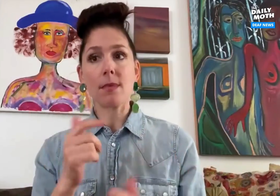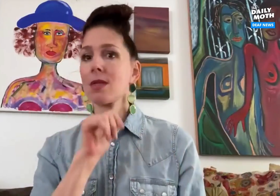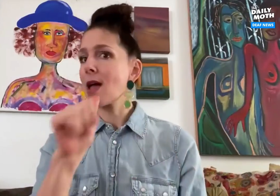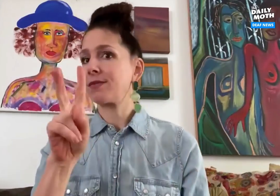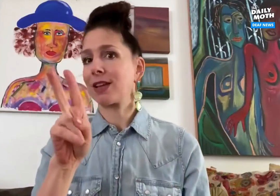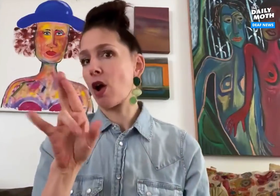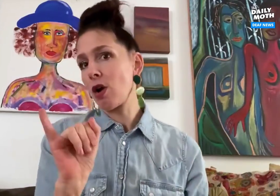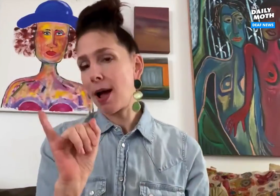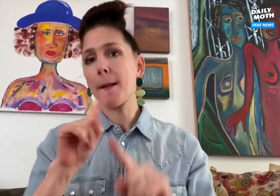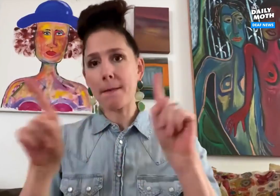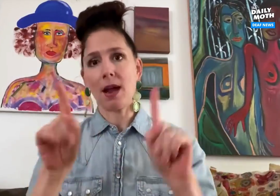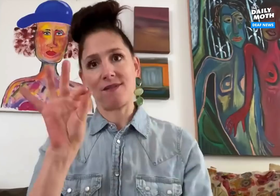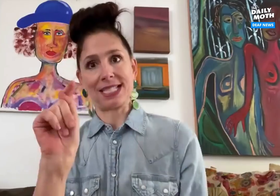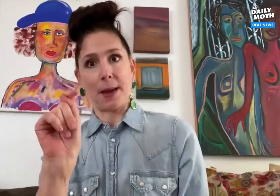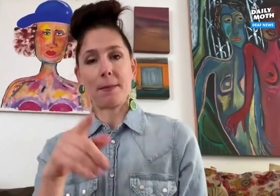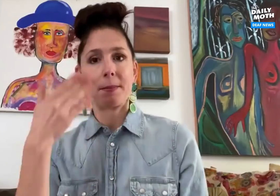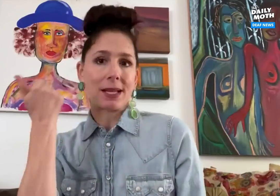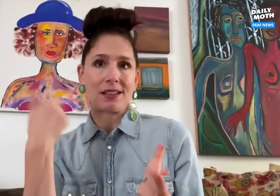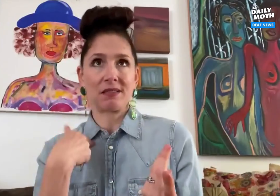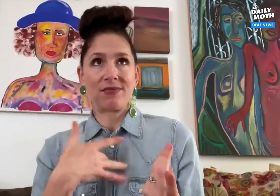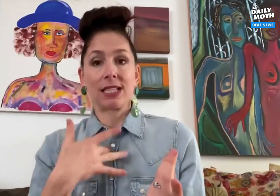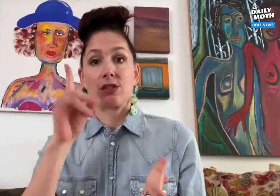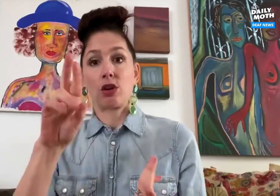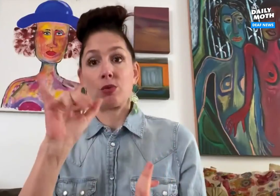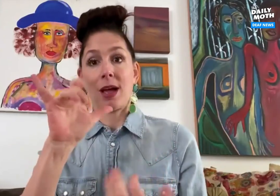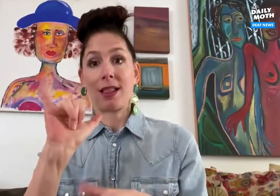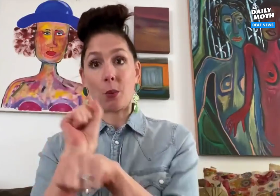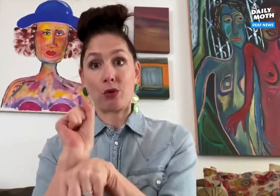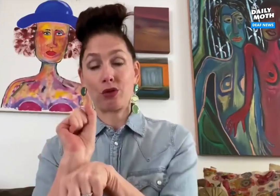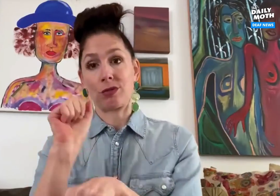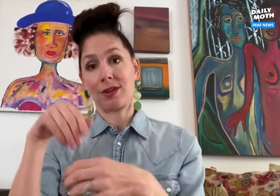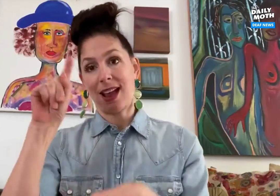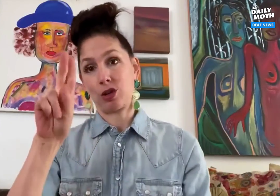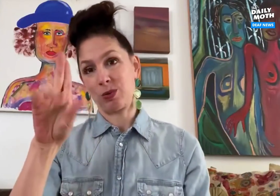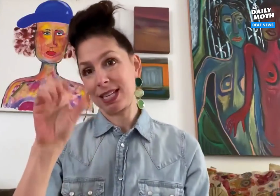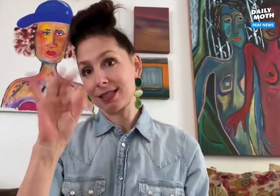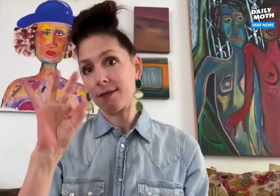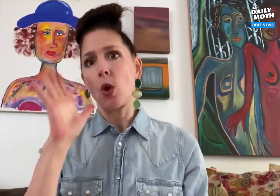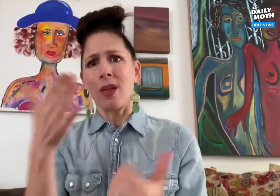It's not VRI, but FaceTime. Because I feel that since Dr. Riley worked at UCSF,